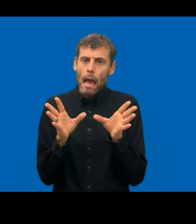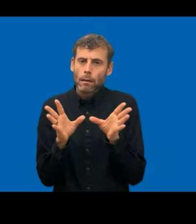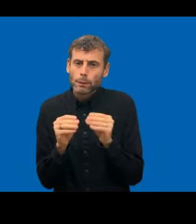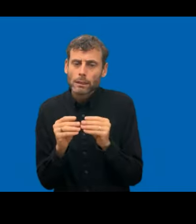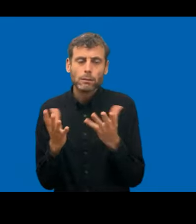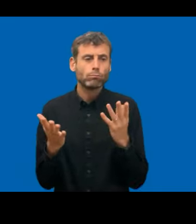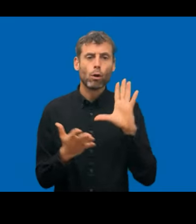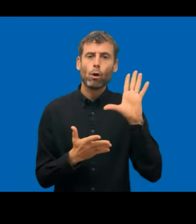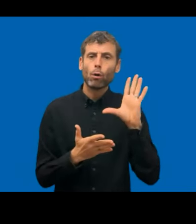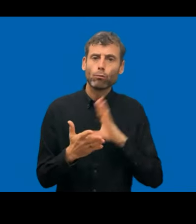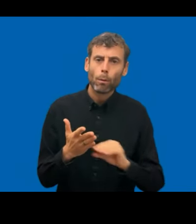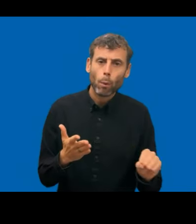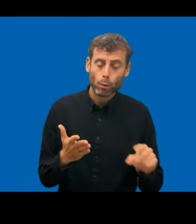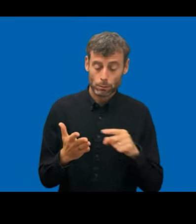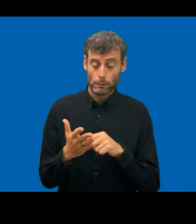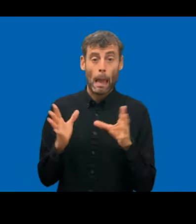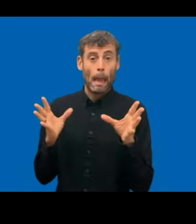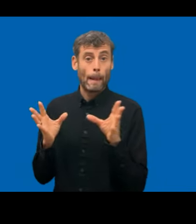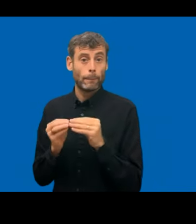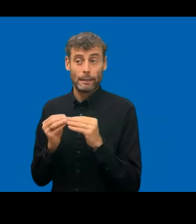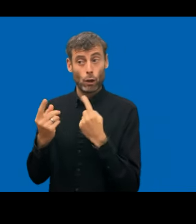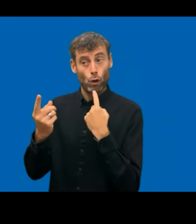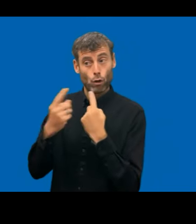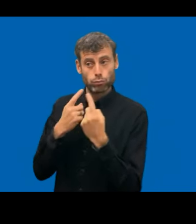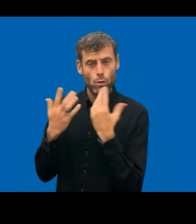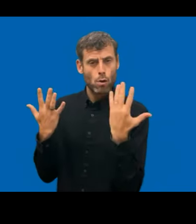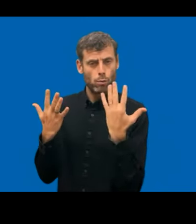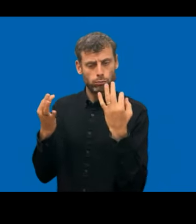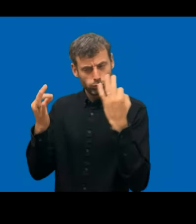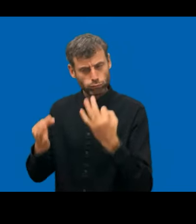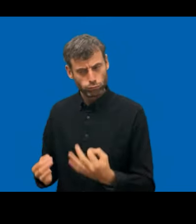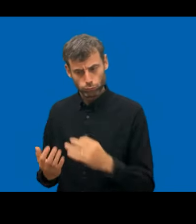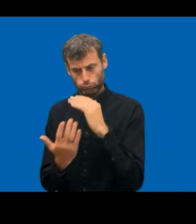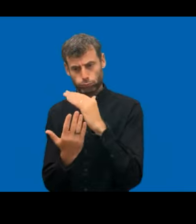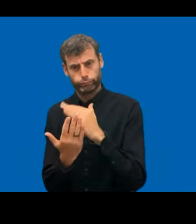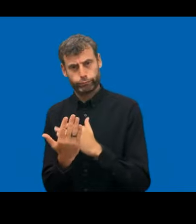we sent out with the public sector body. So if they have the need, they can put on, like, a like